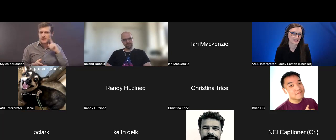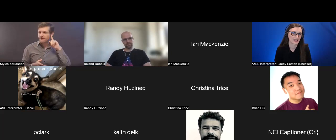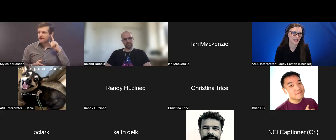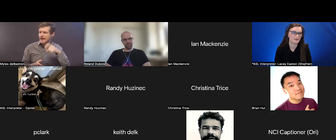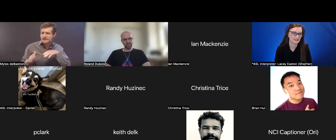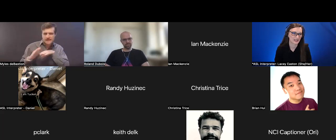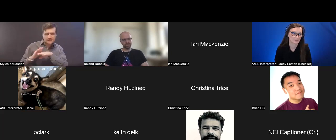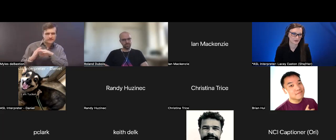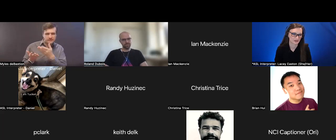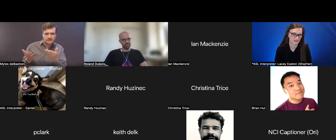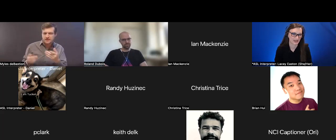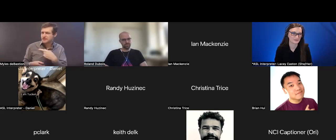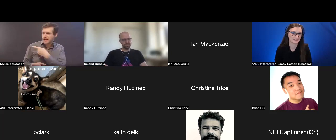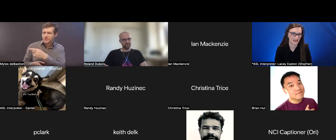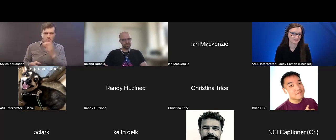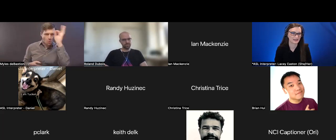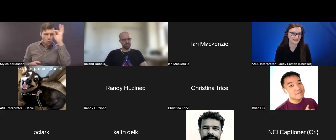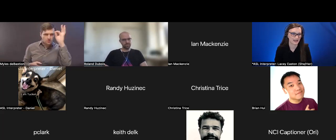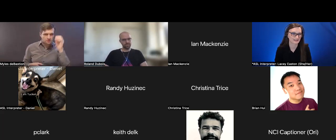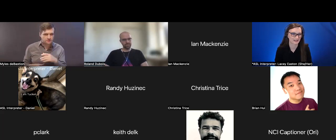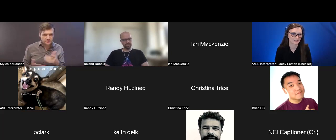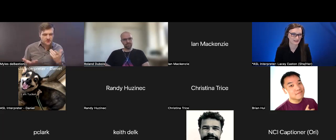I am a disabled person, I am deaf, I need access to things,